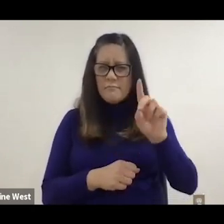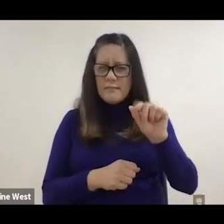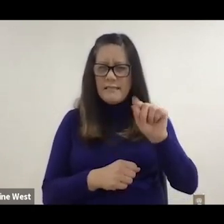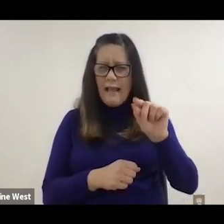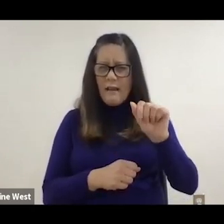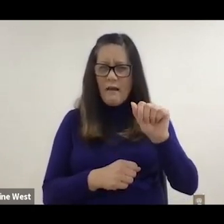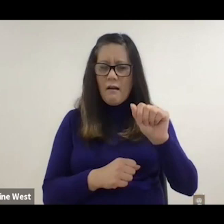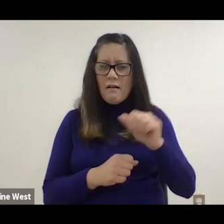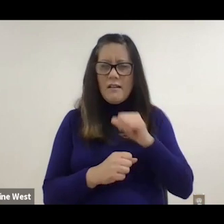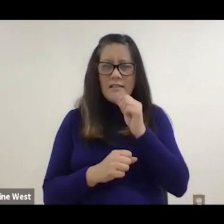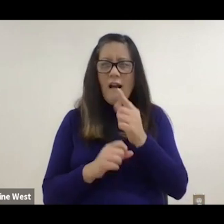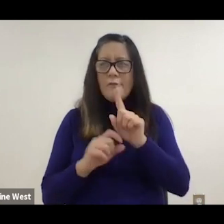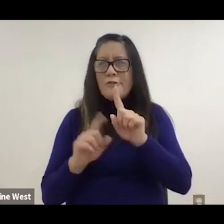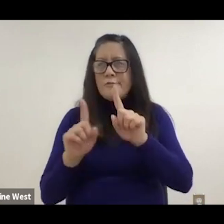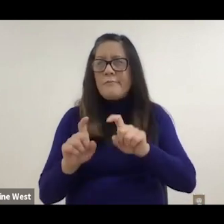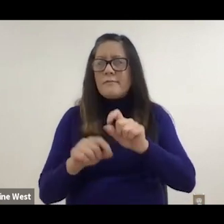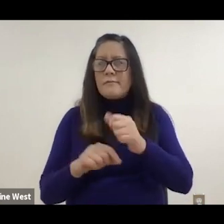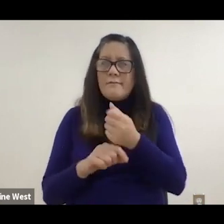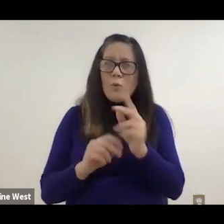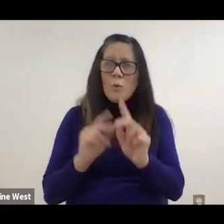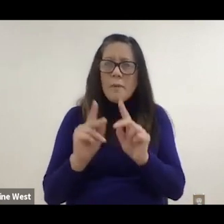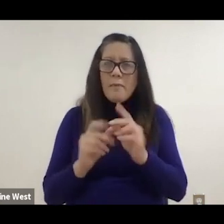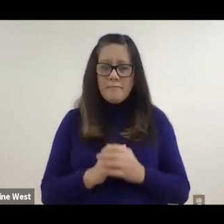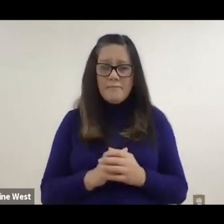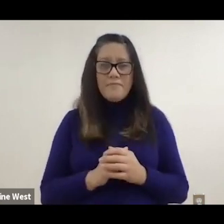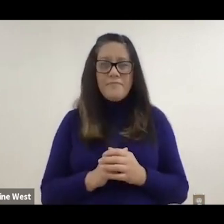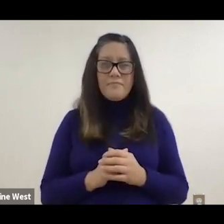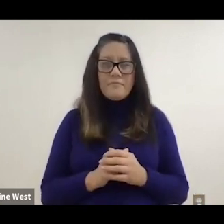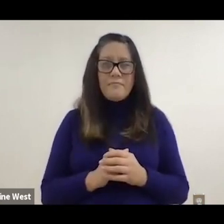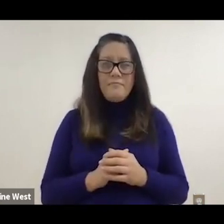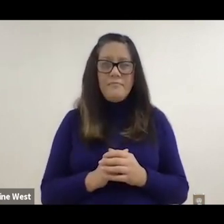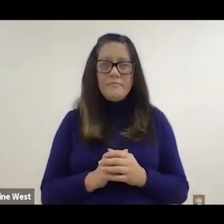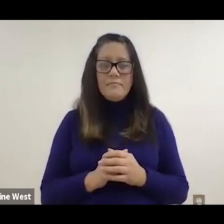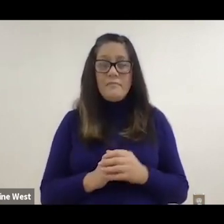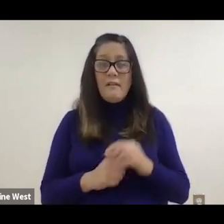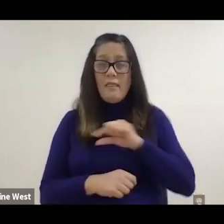rather than just, just ones and twos, and also the quality of the prototype